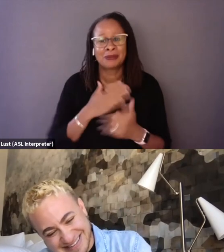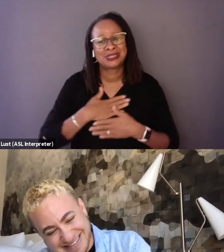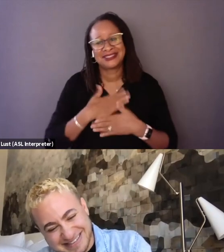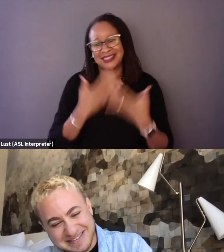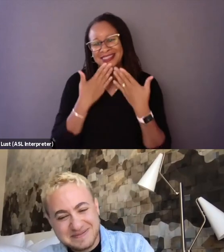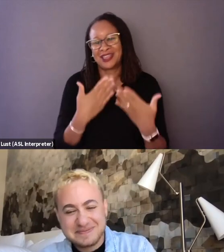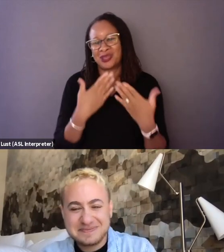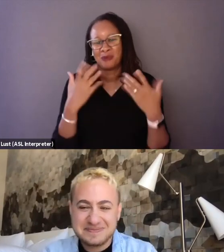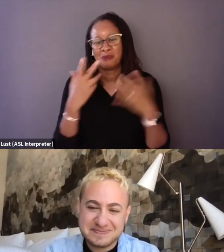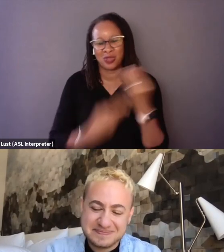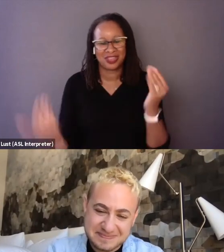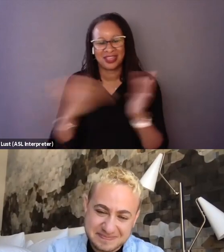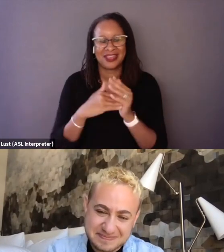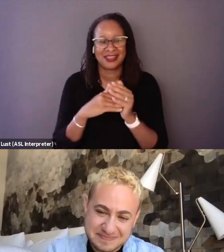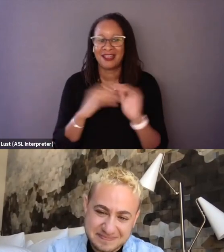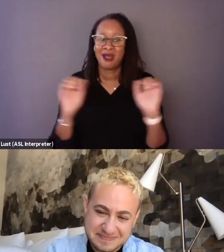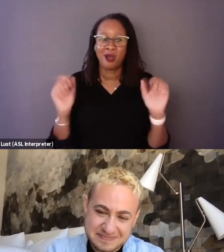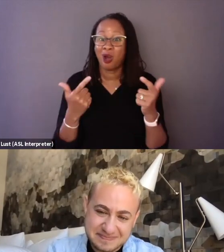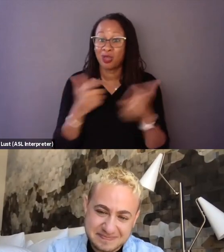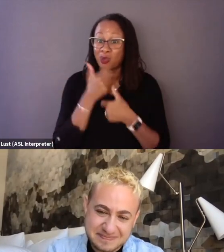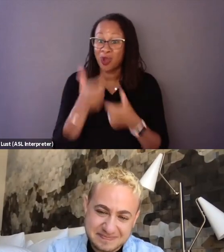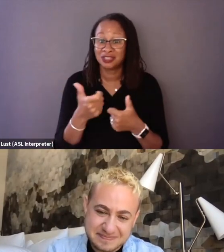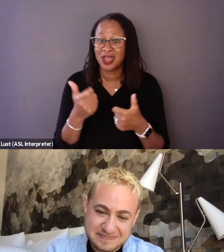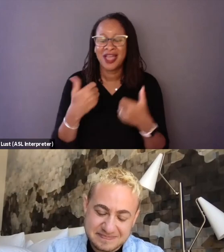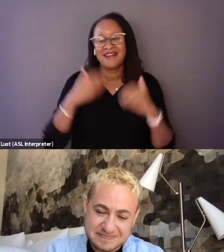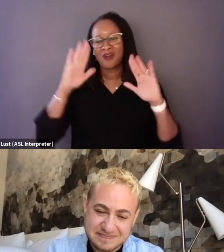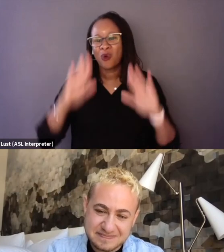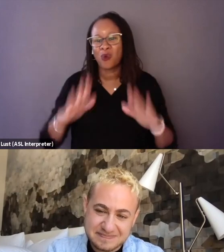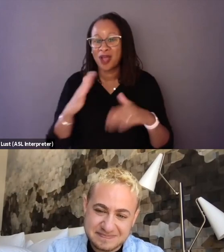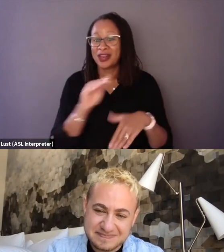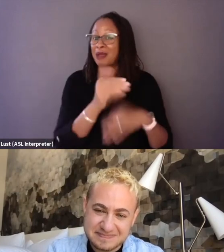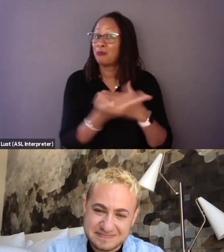And all of you who are watching, we hope you all have a great morning, evening, afternoon.